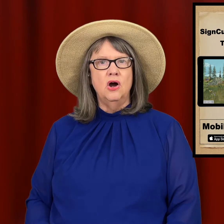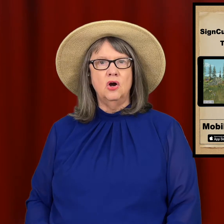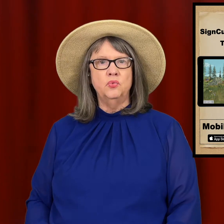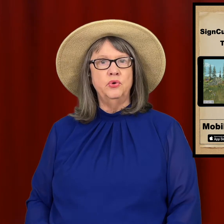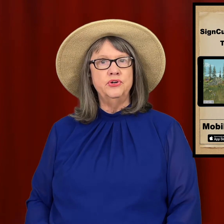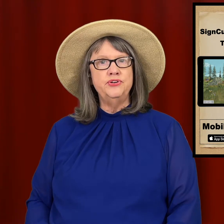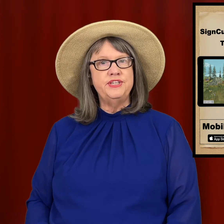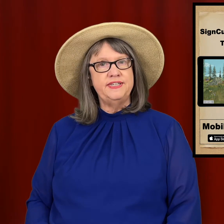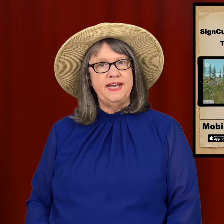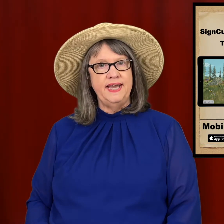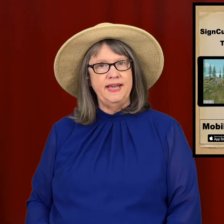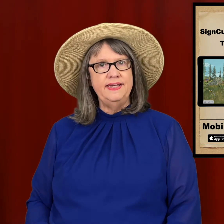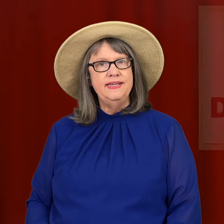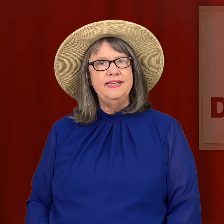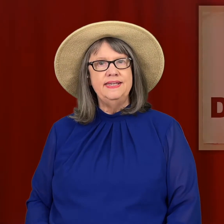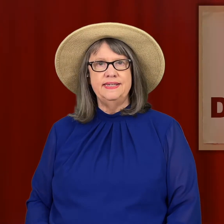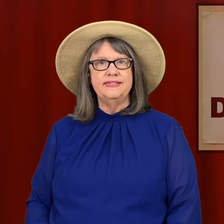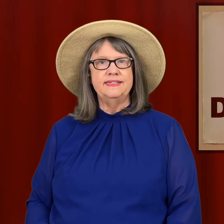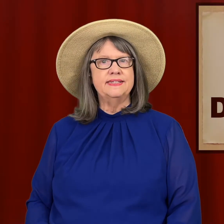Our word today is …